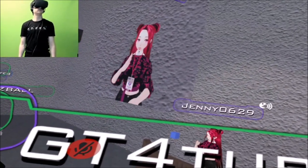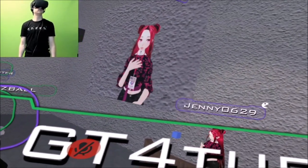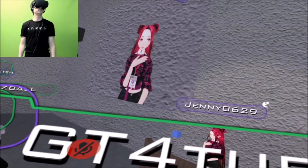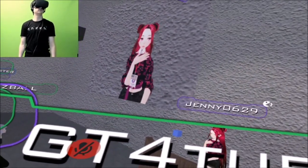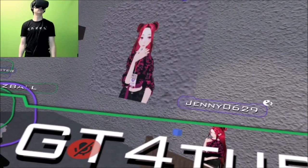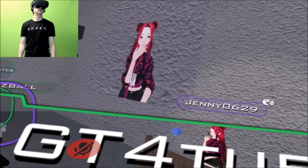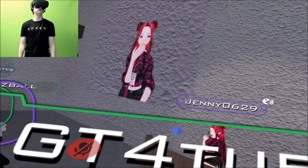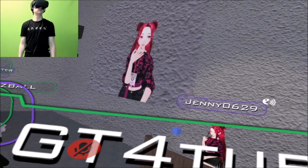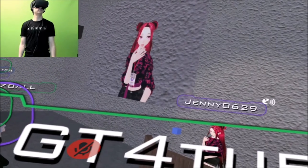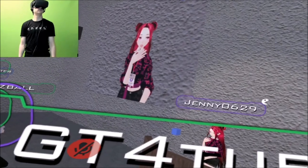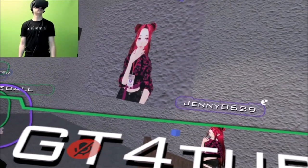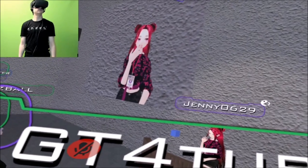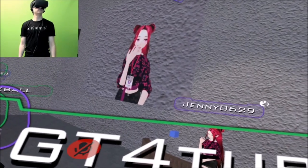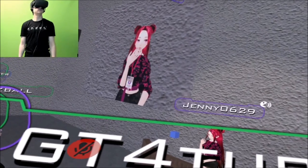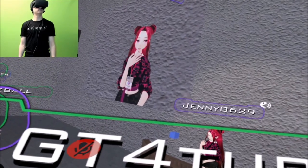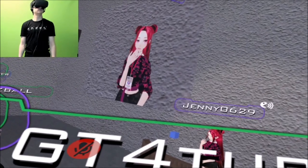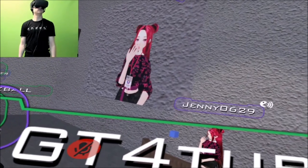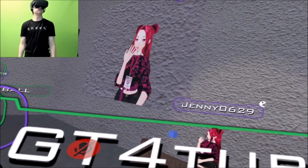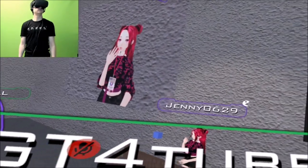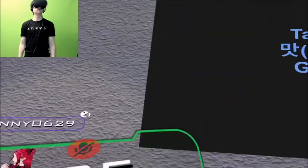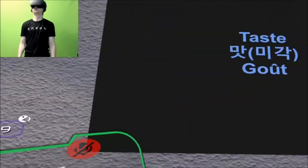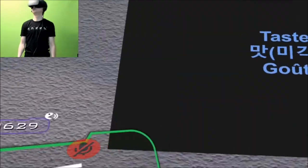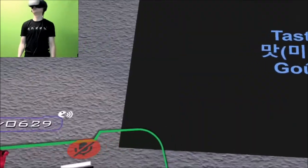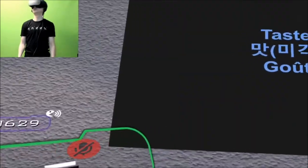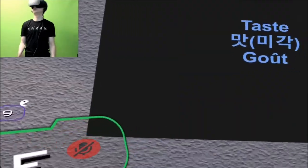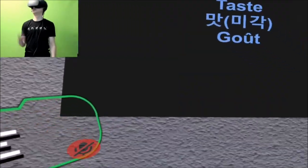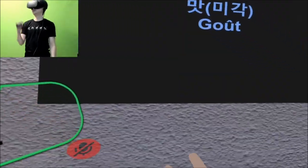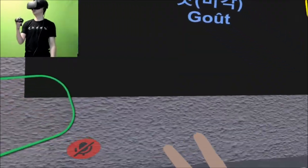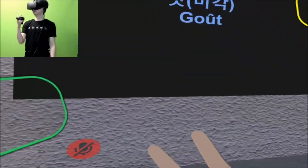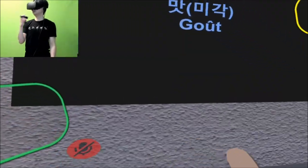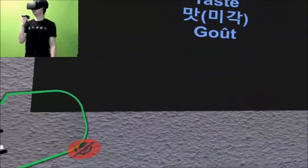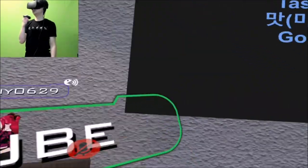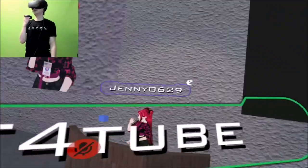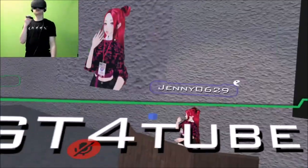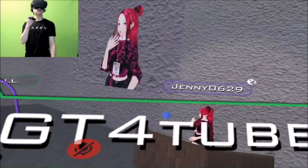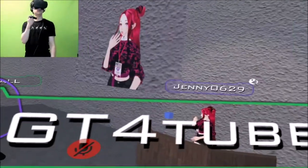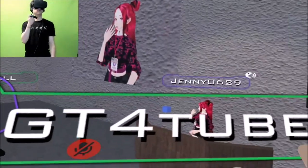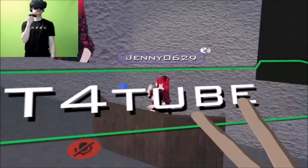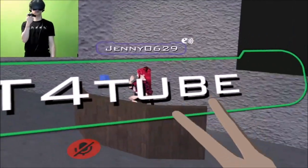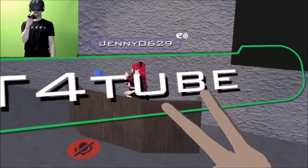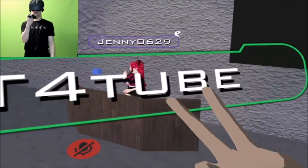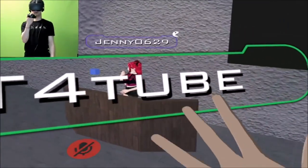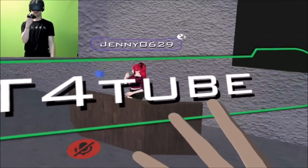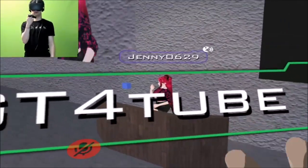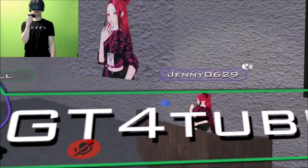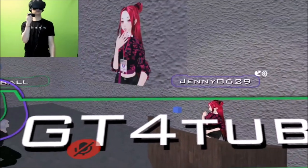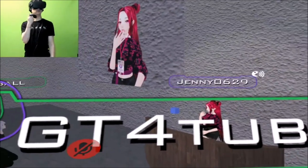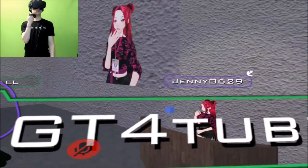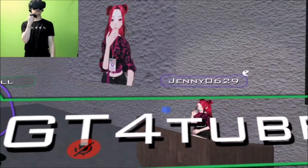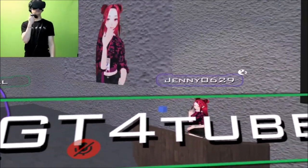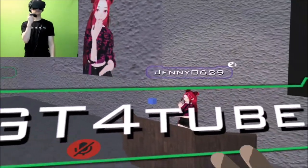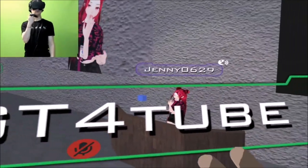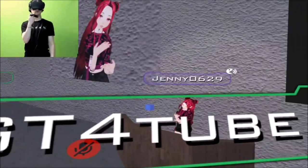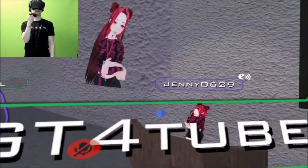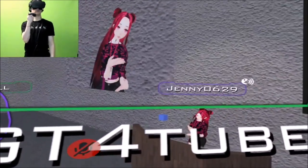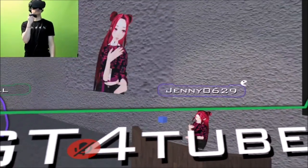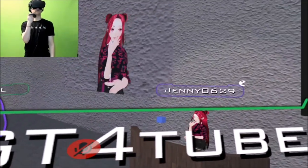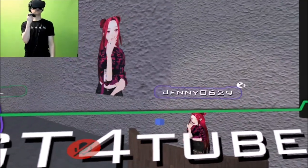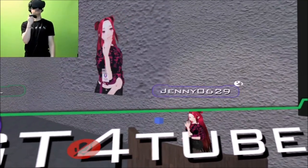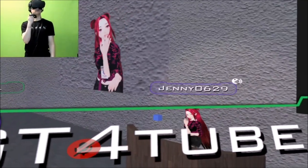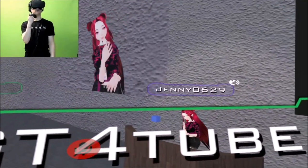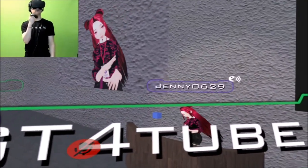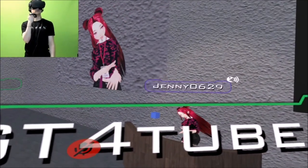Taste